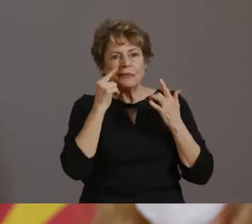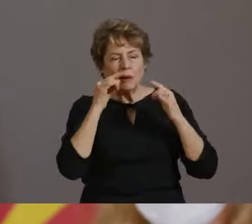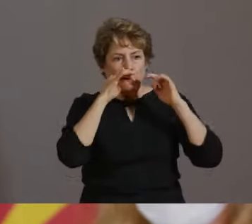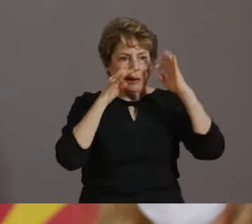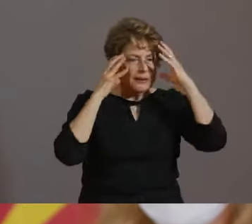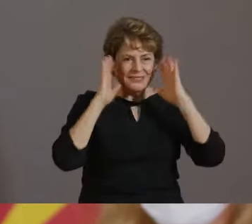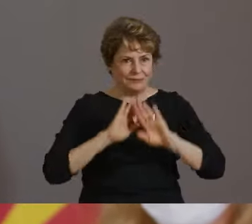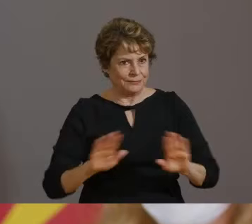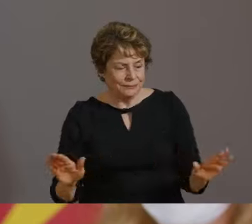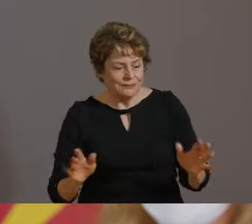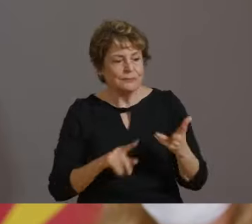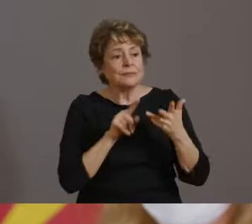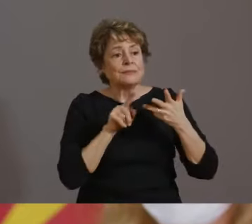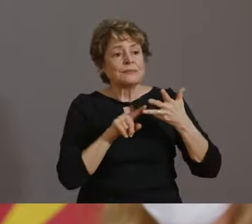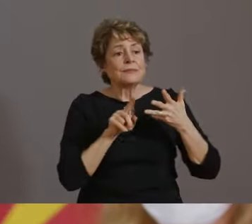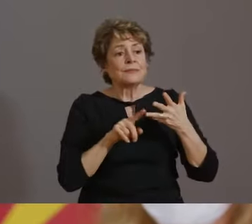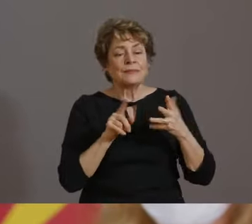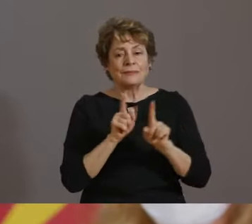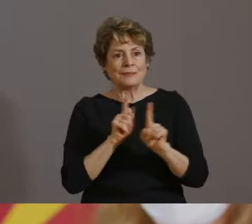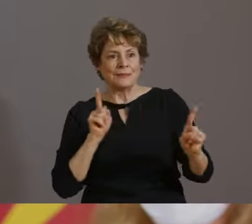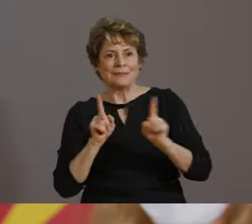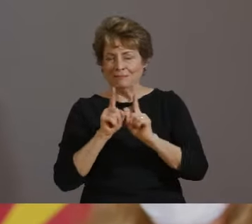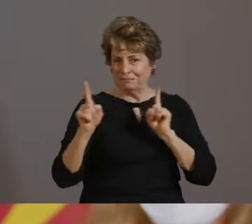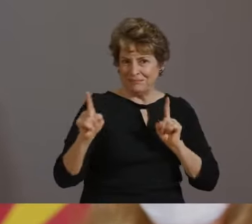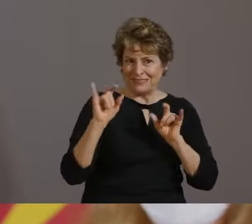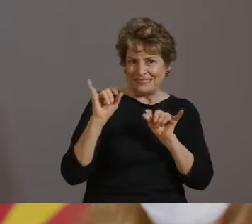DISTANT. IF YOU DON'T FEEL WELL PLEASE STAY HOME.